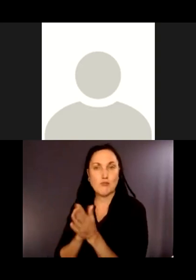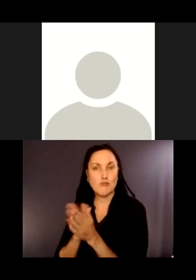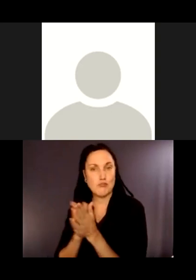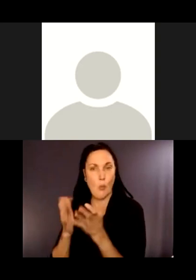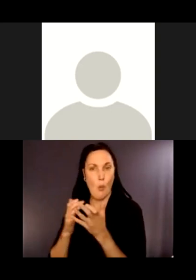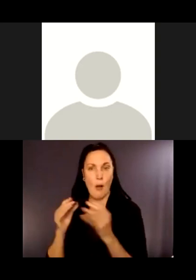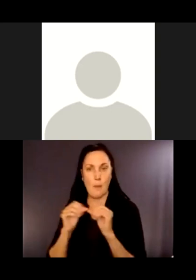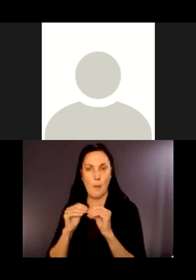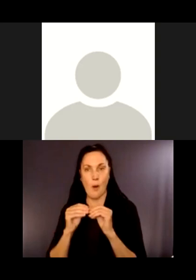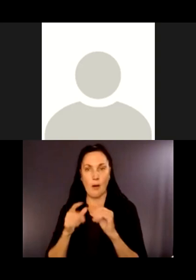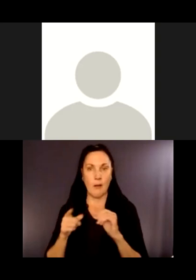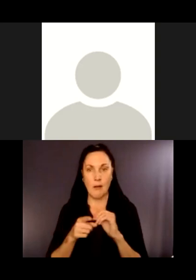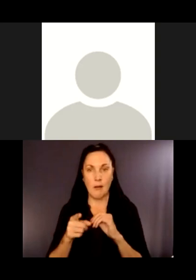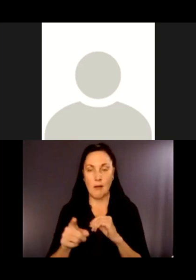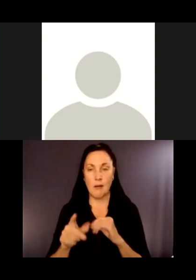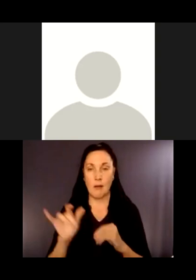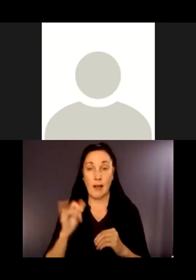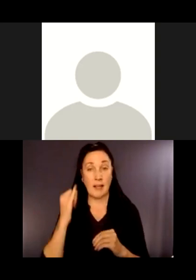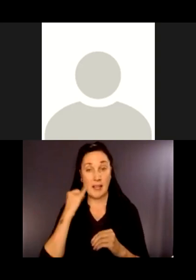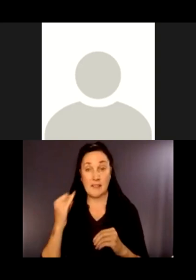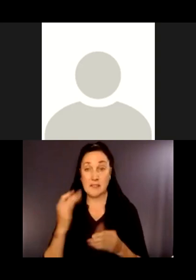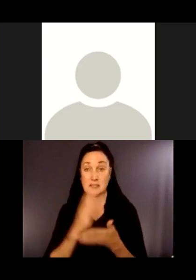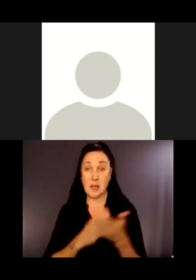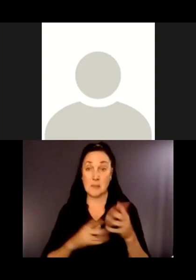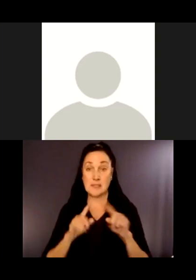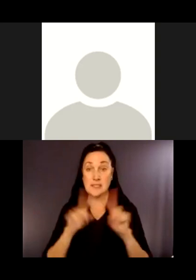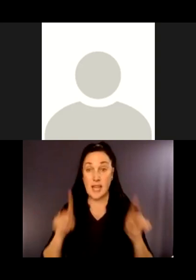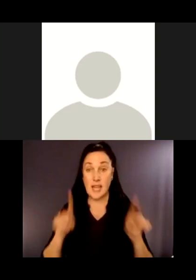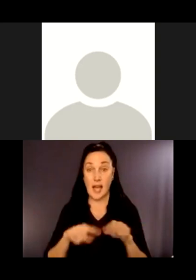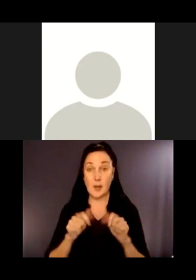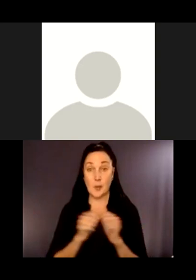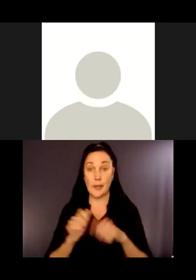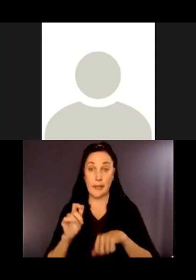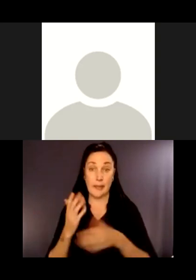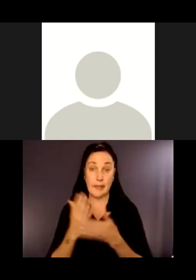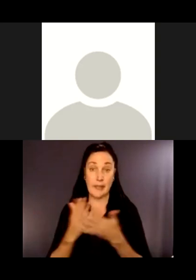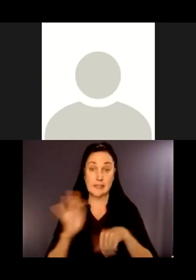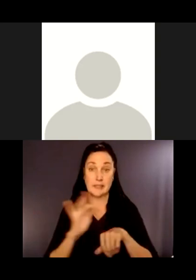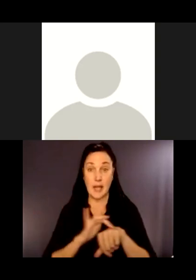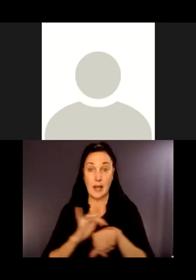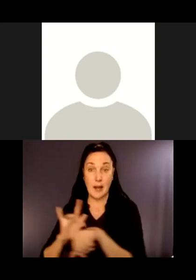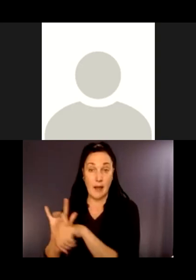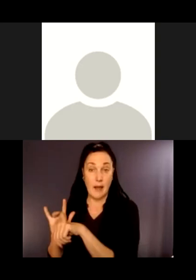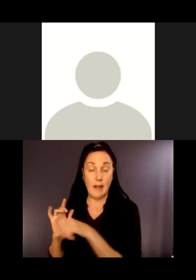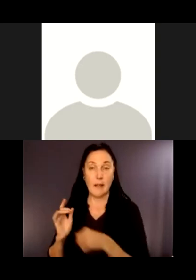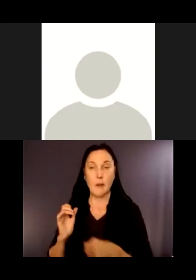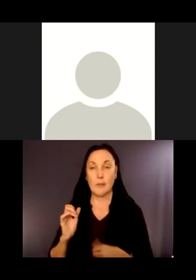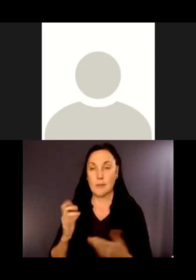interpretive signage or some tactile signage and a really kicking kiosk, what kind of information would make it a